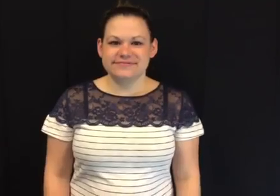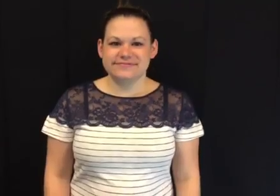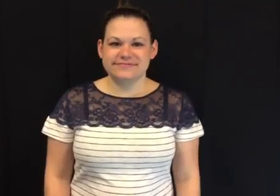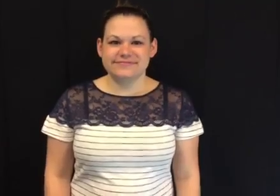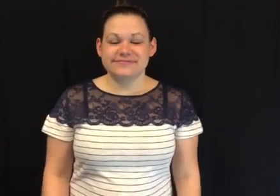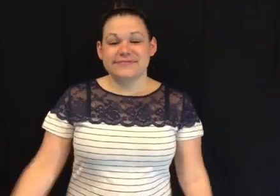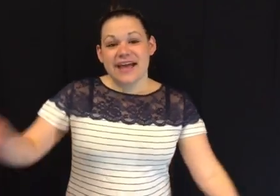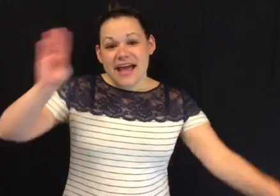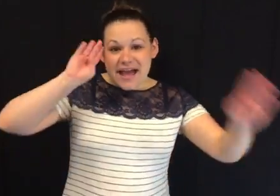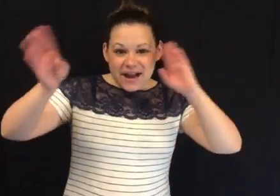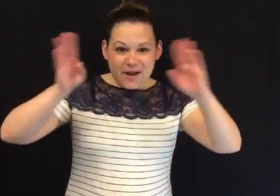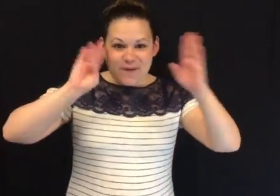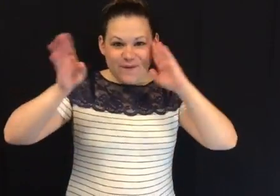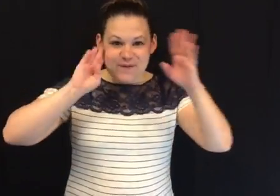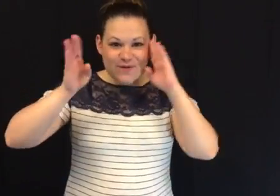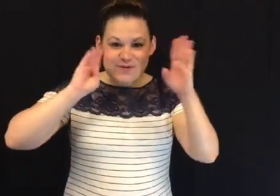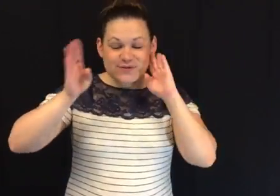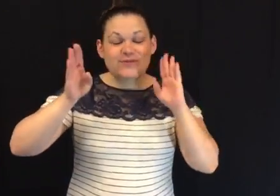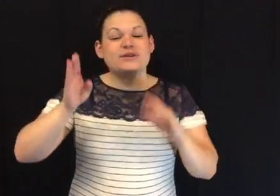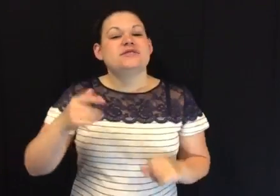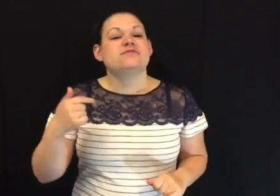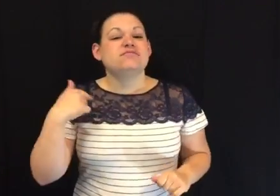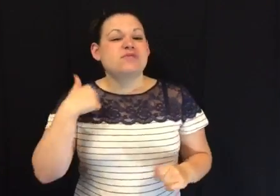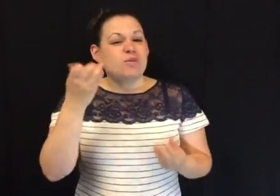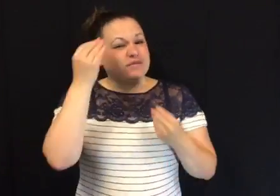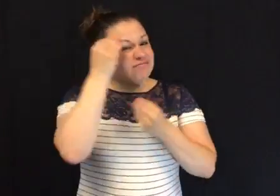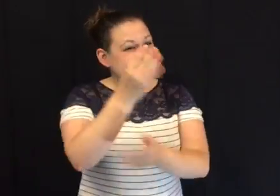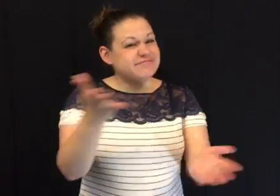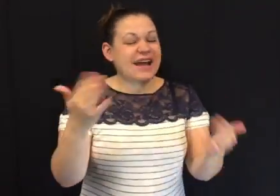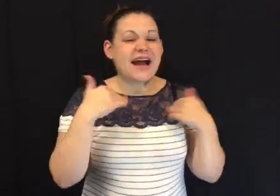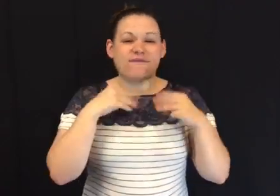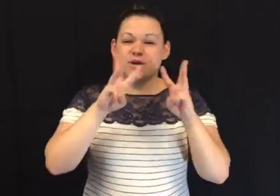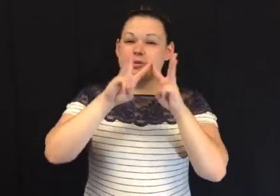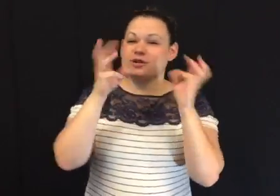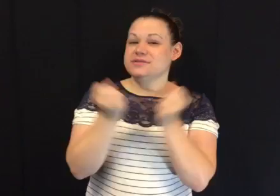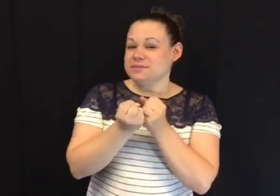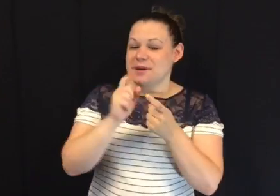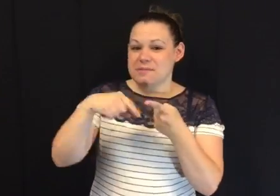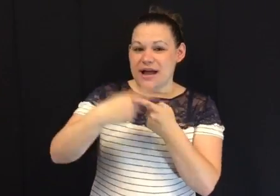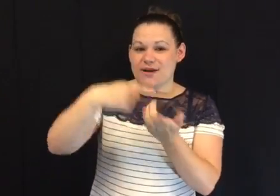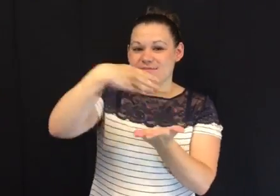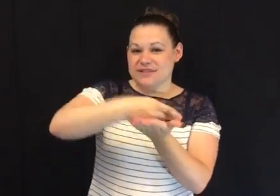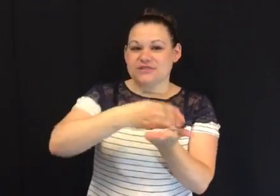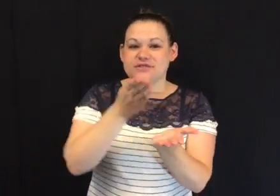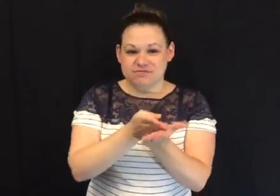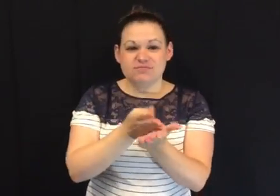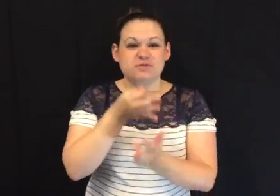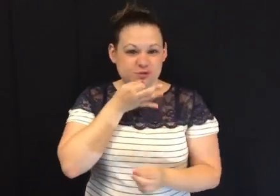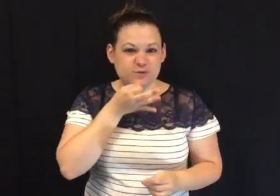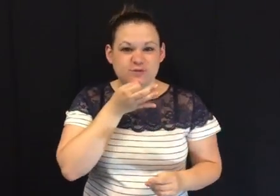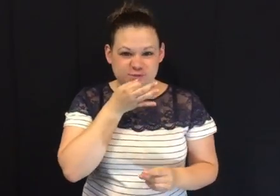Hello! Soon we will be hosting a workshop about budgeting.